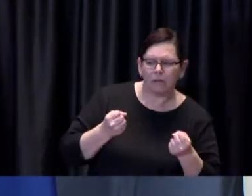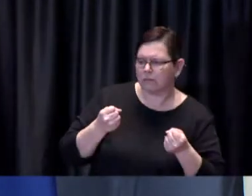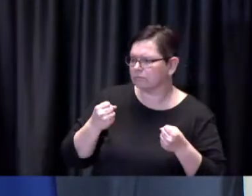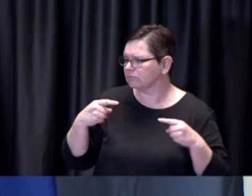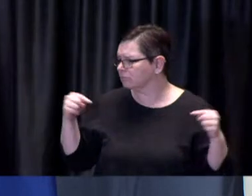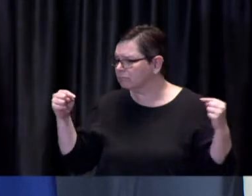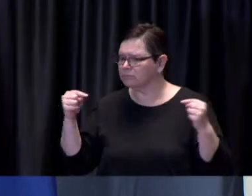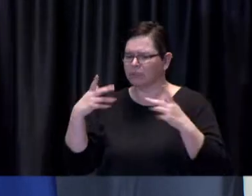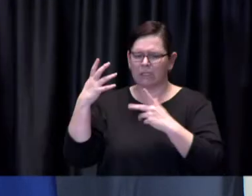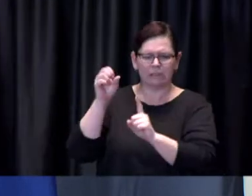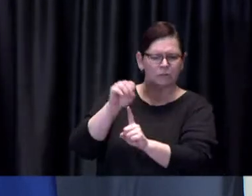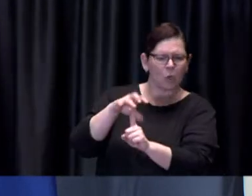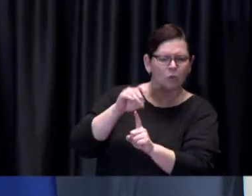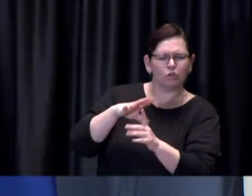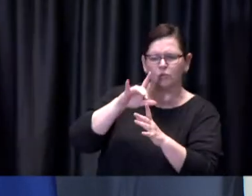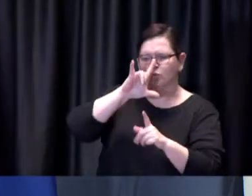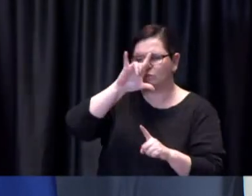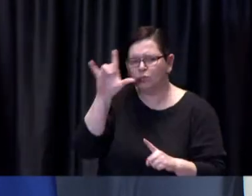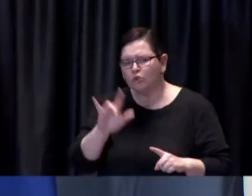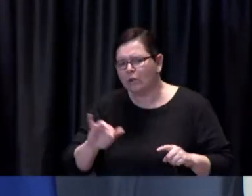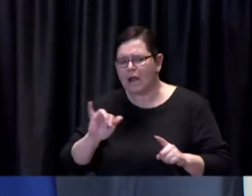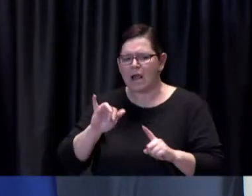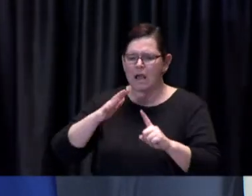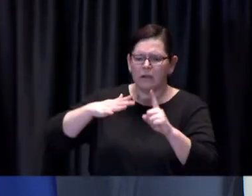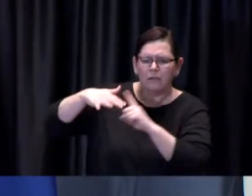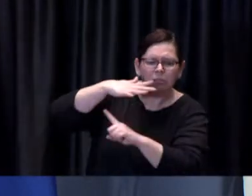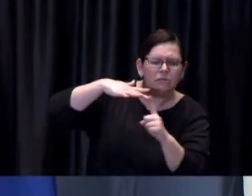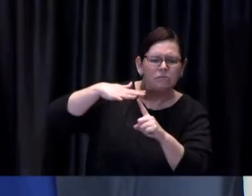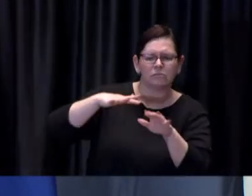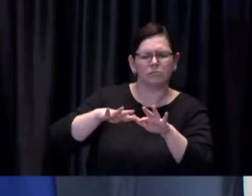handle this which is to see how things are when we get a bit closer to the April the 12th date.